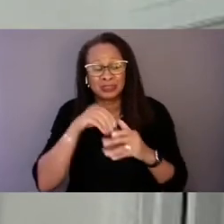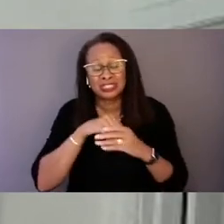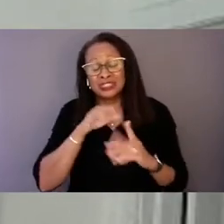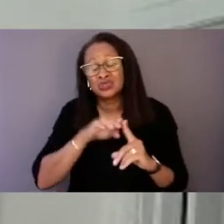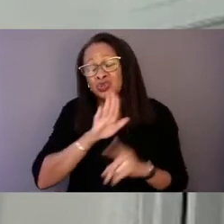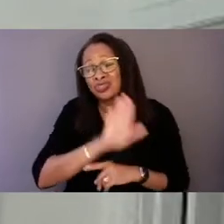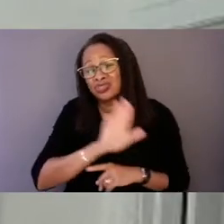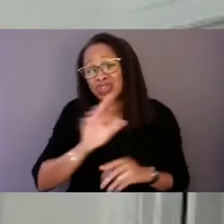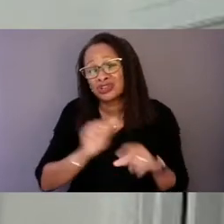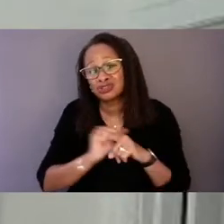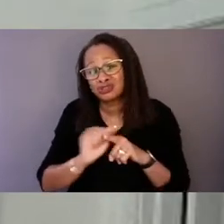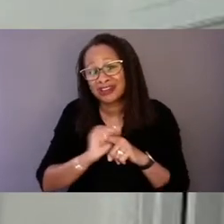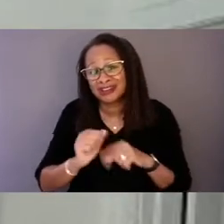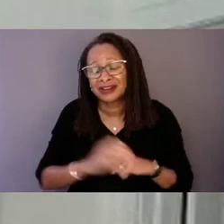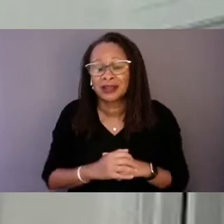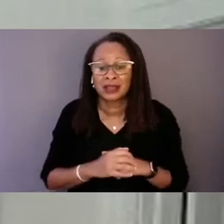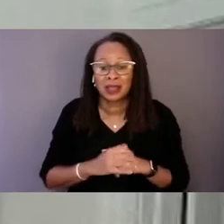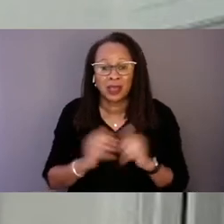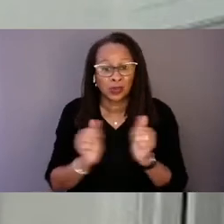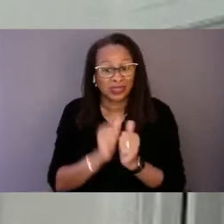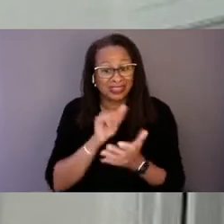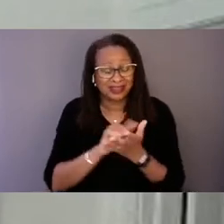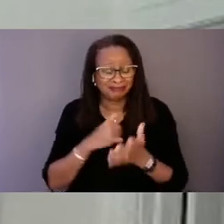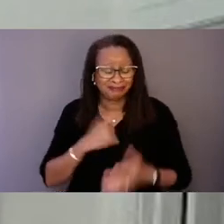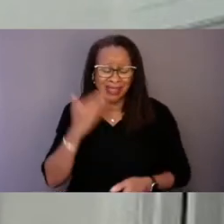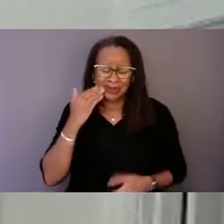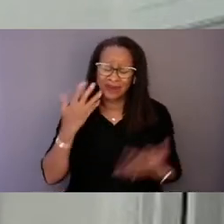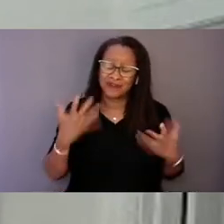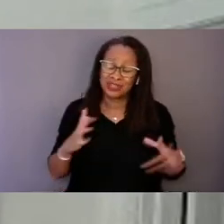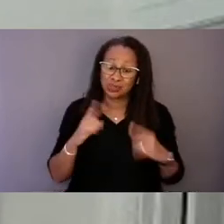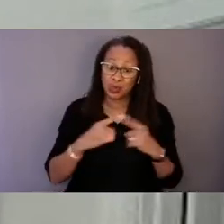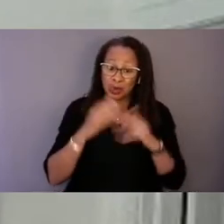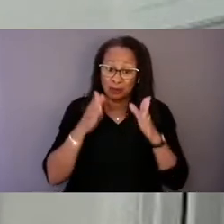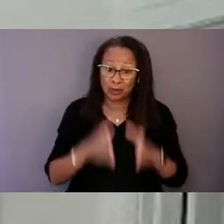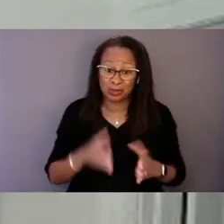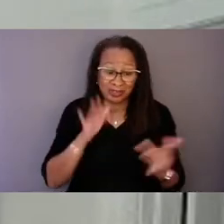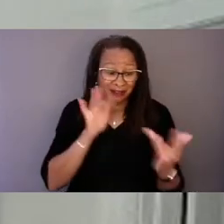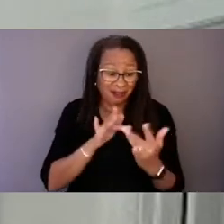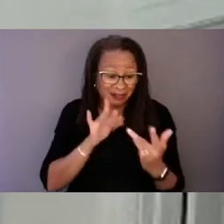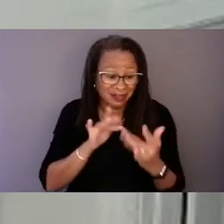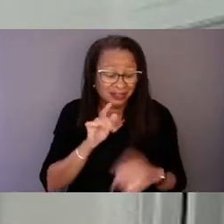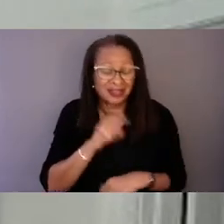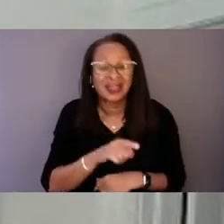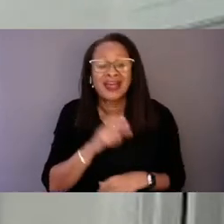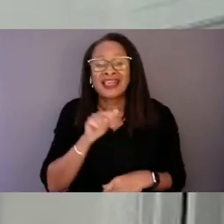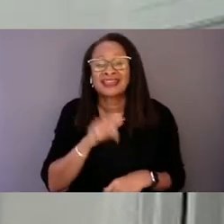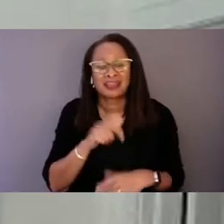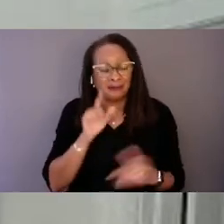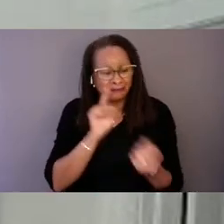So on that, I know that when someone calls, they are met where they are at.